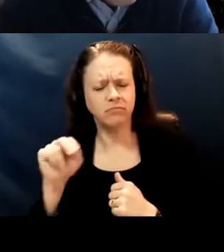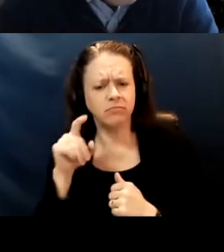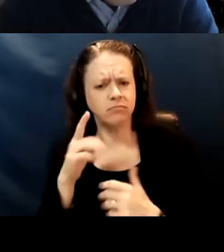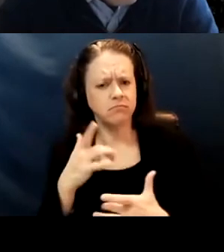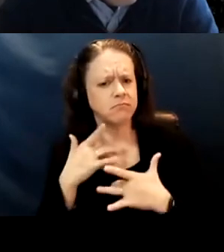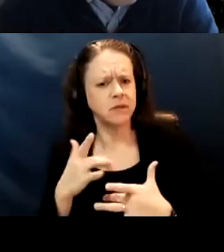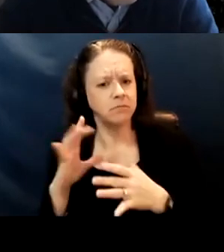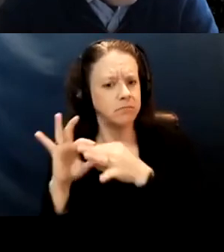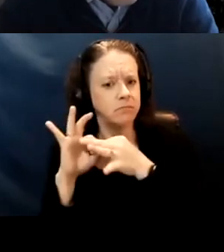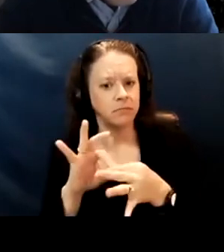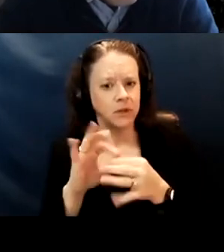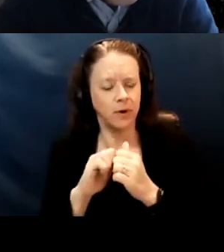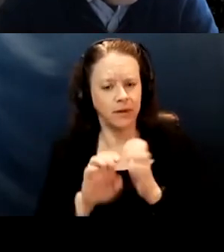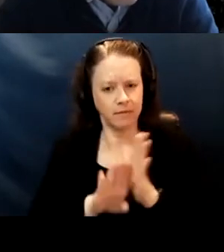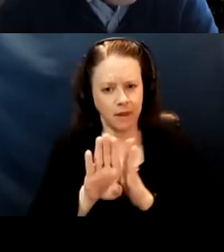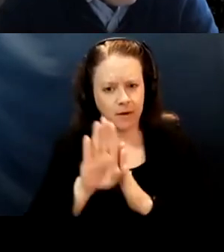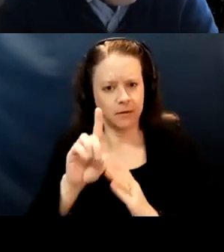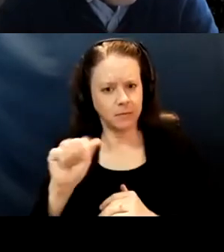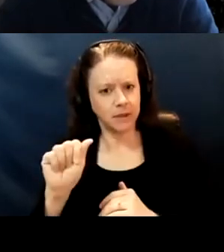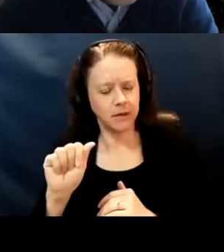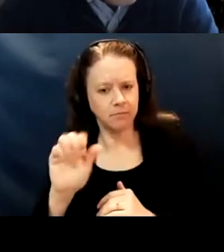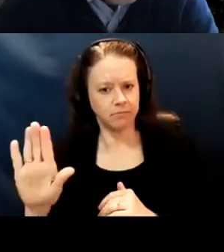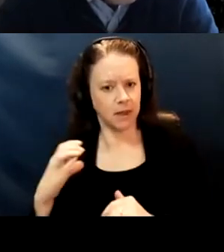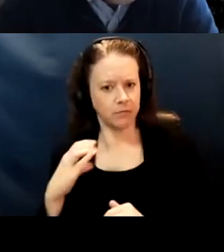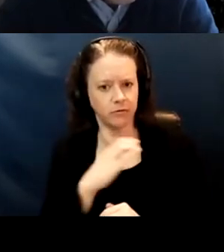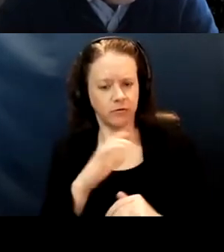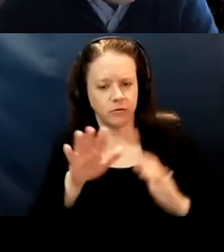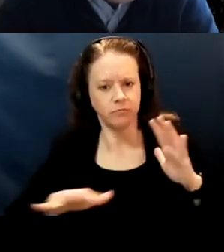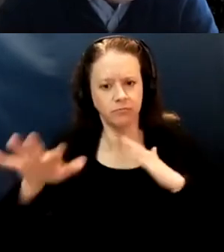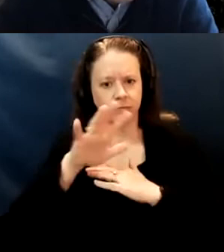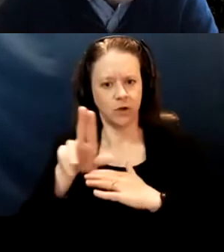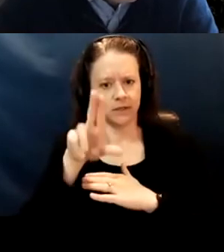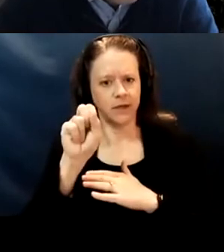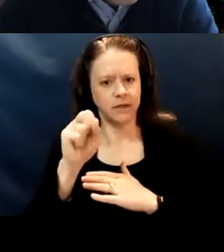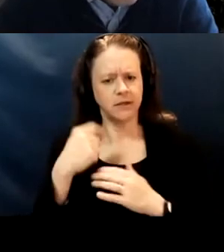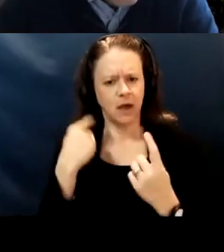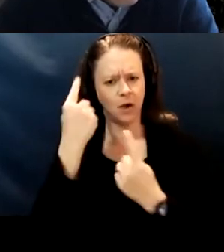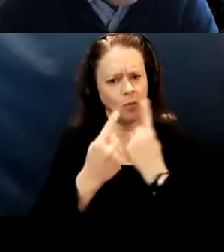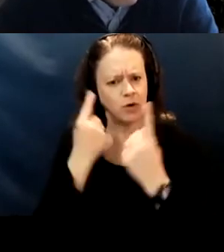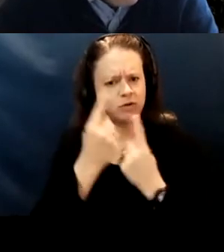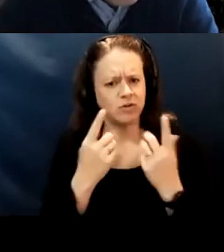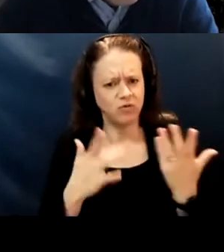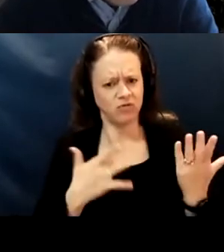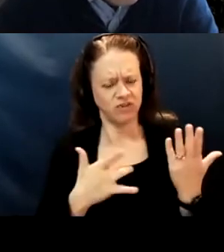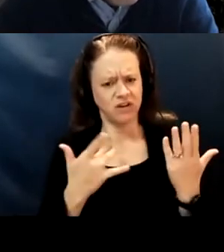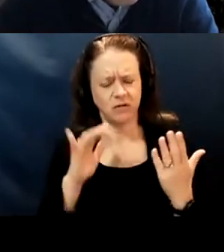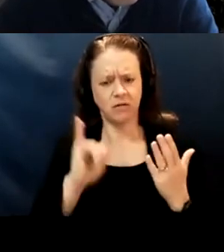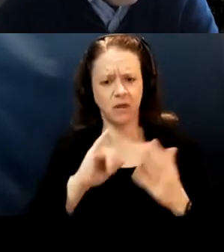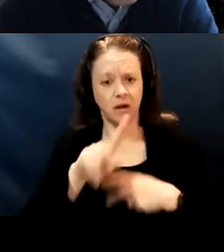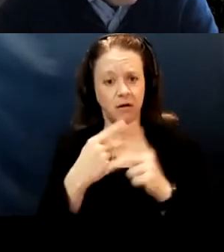to the developmental disability councils across the country. Do you feel like this kind of cross disability collaboration